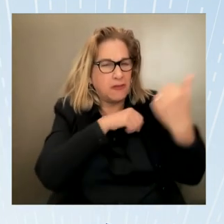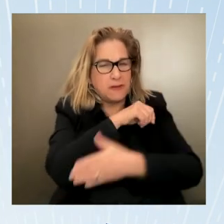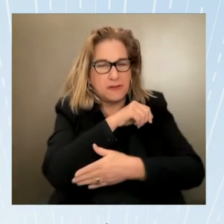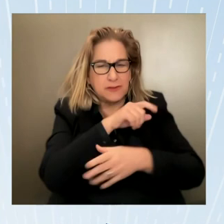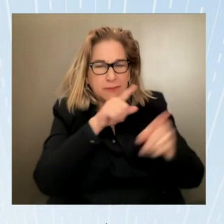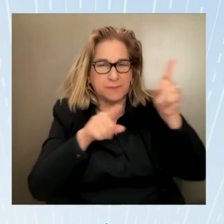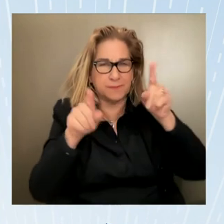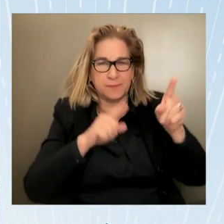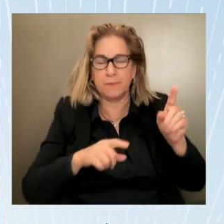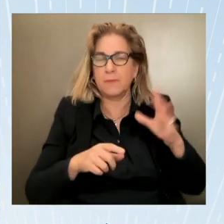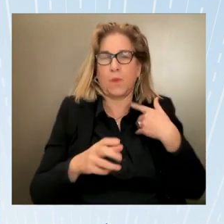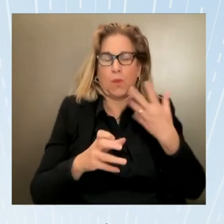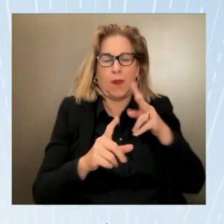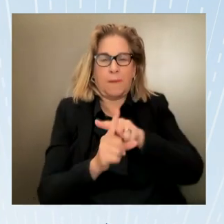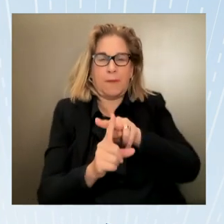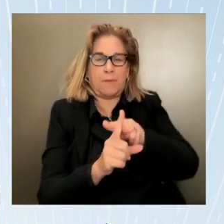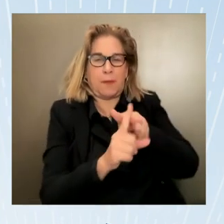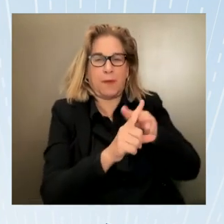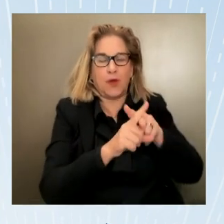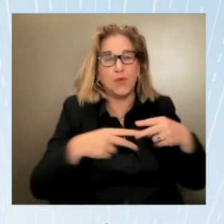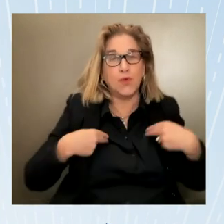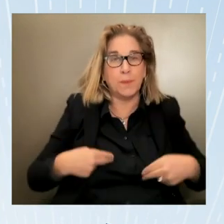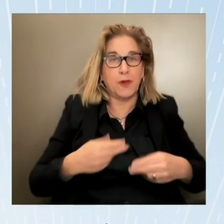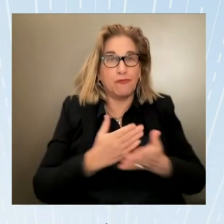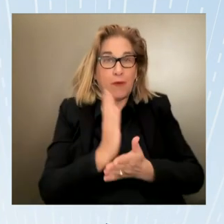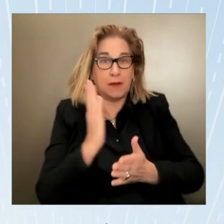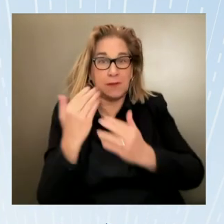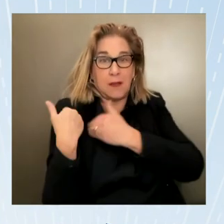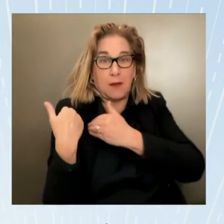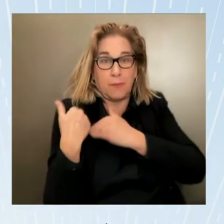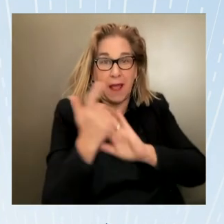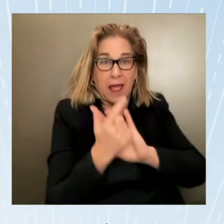increasingly take advantage of social media and smartphones to recruit vulnerable young people